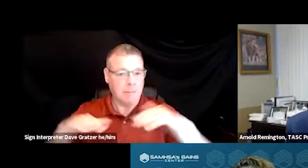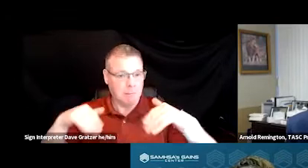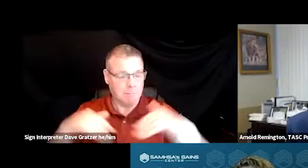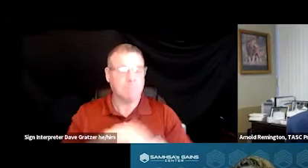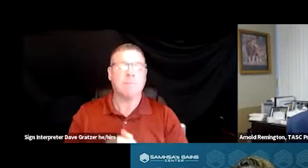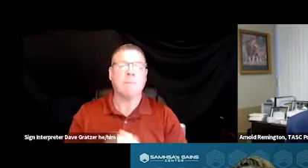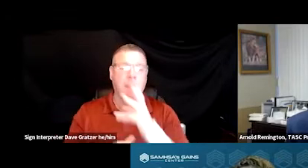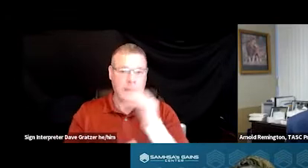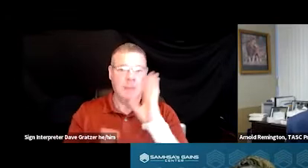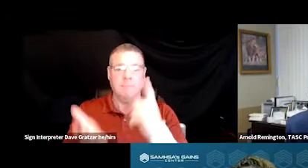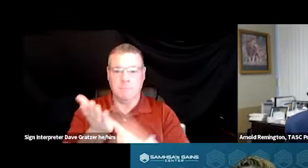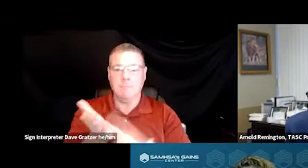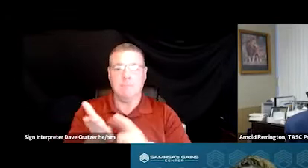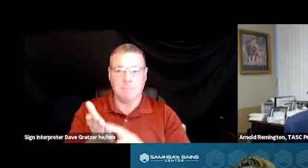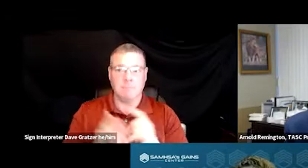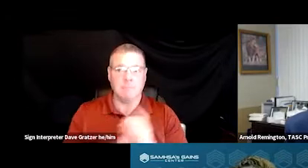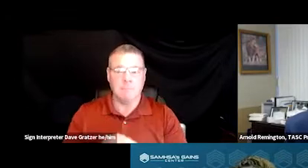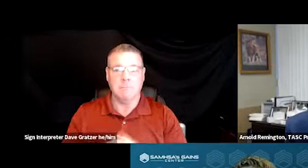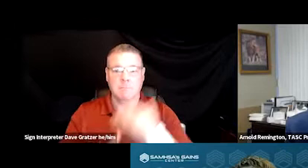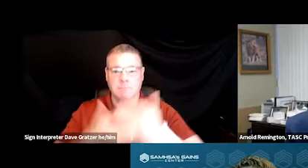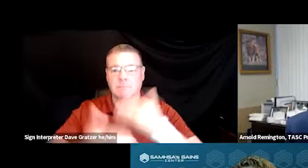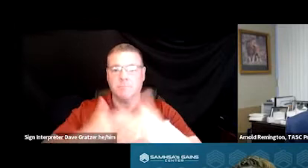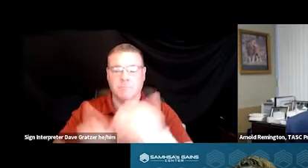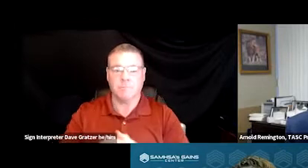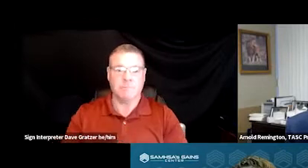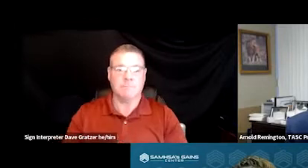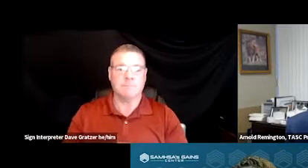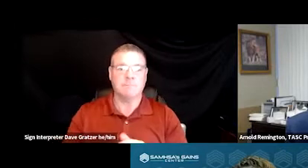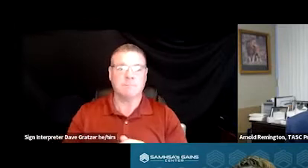And I'll talk a little more about that as I get into the presentation. Next slide.